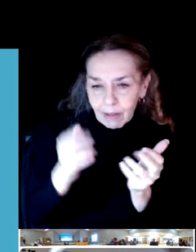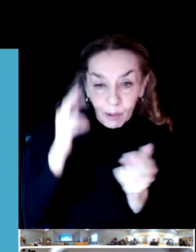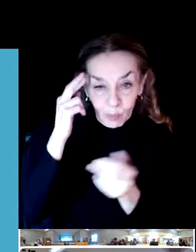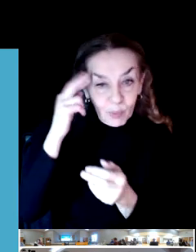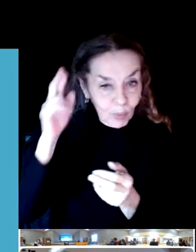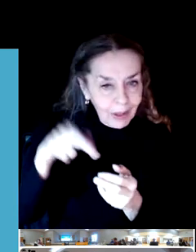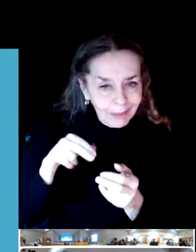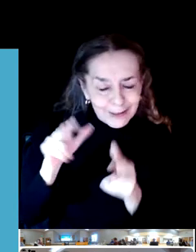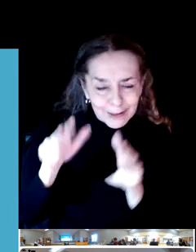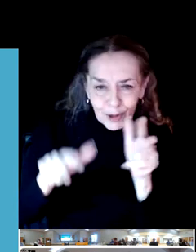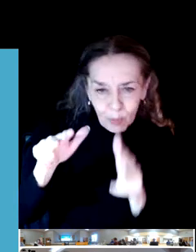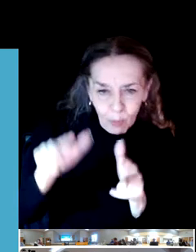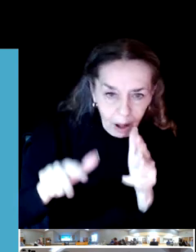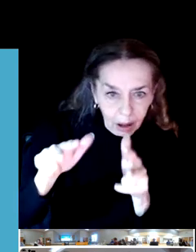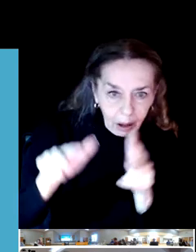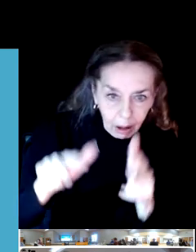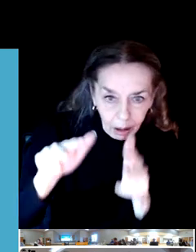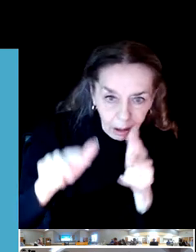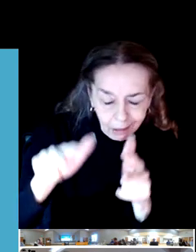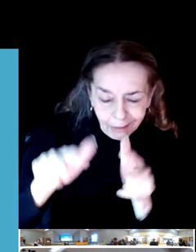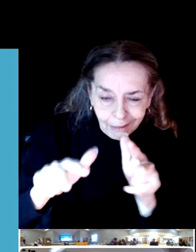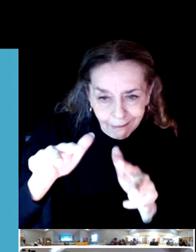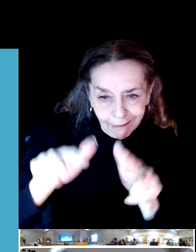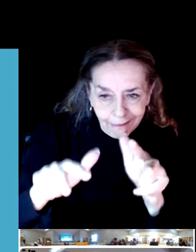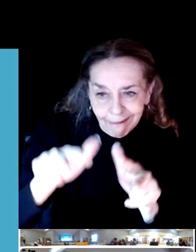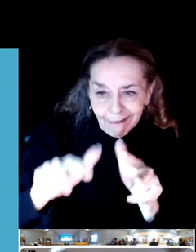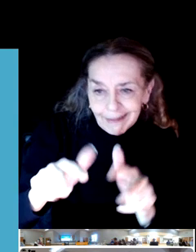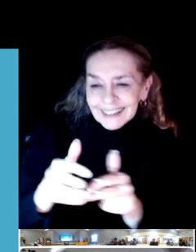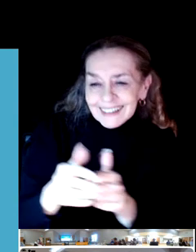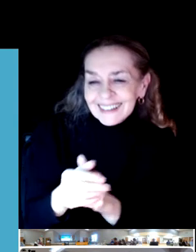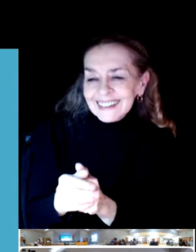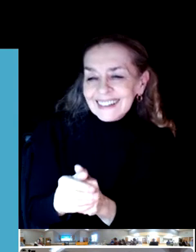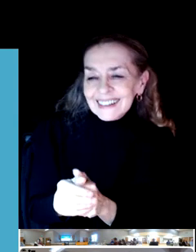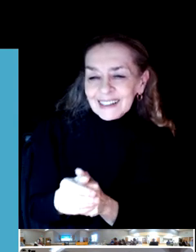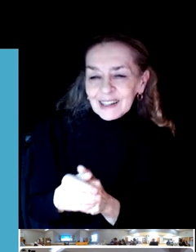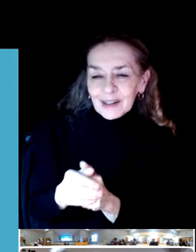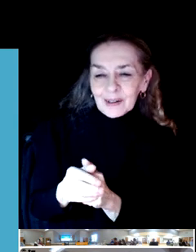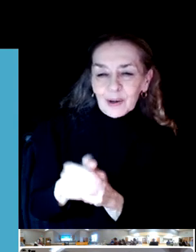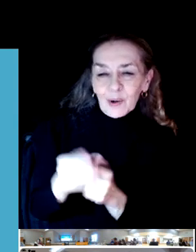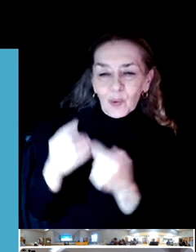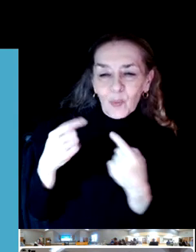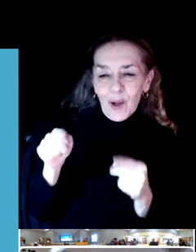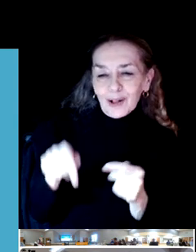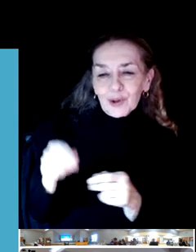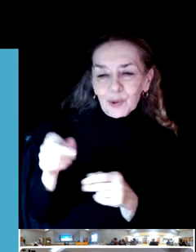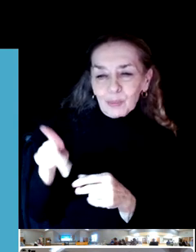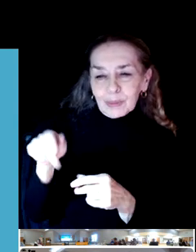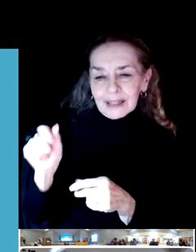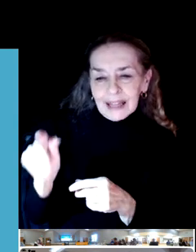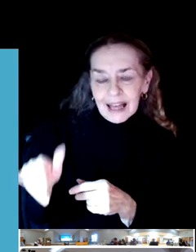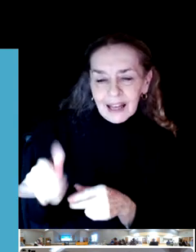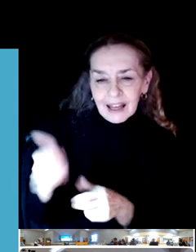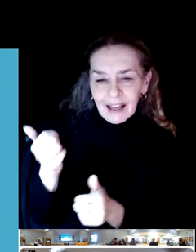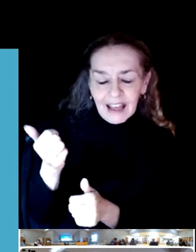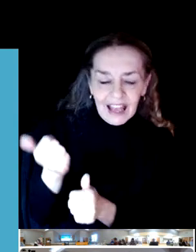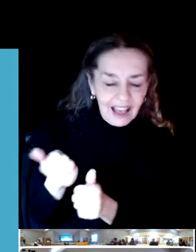hundreds and hundreds if not thousands of steps when you play. Everybody can play it from a young age.